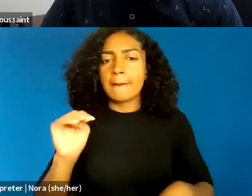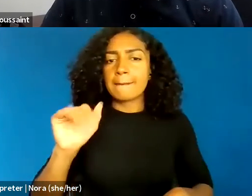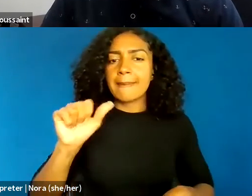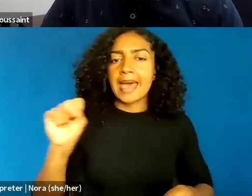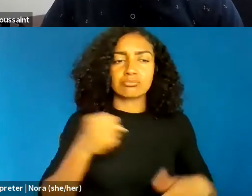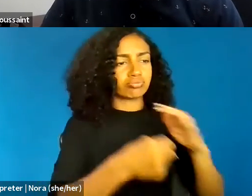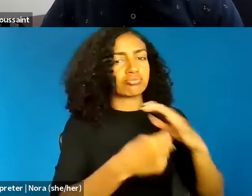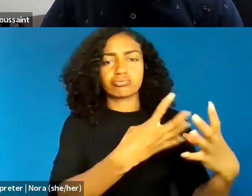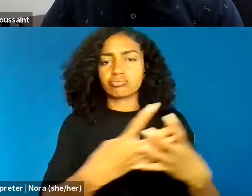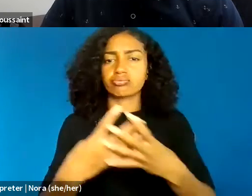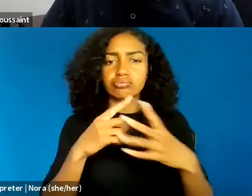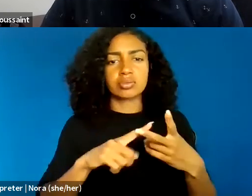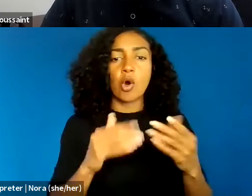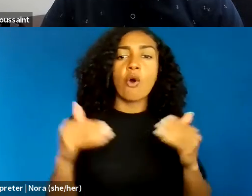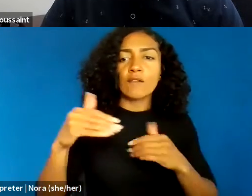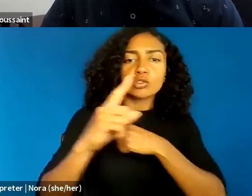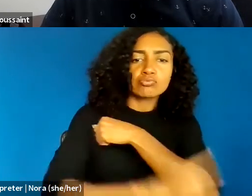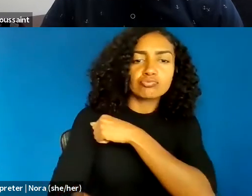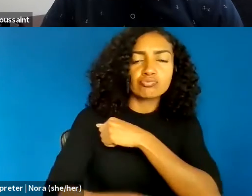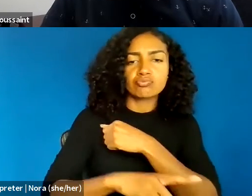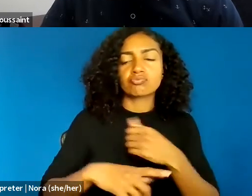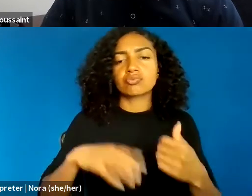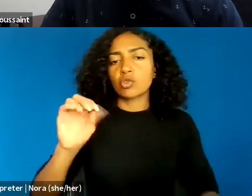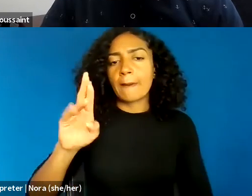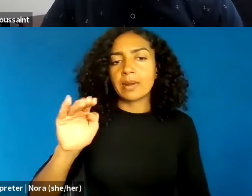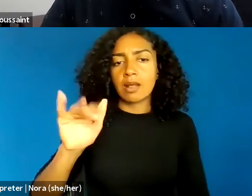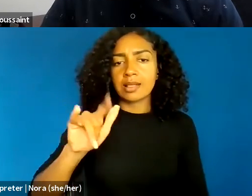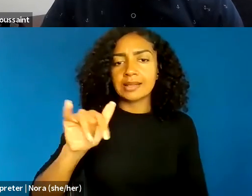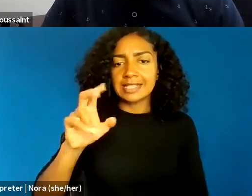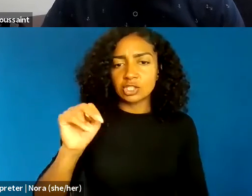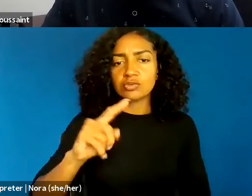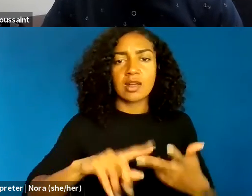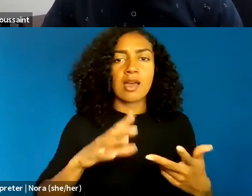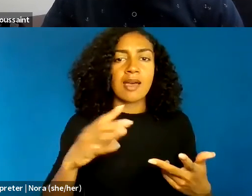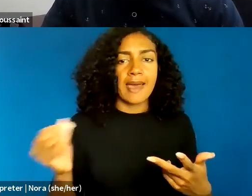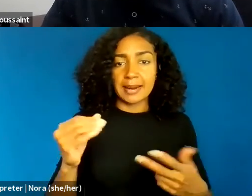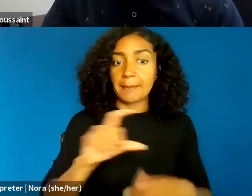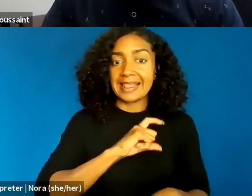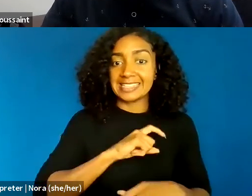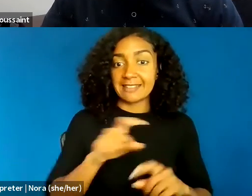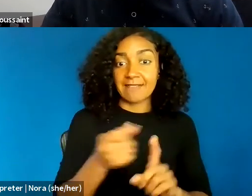be addressed when people of color hold the keys to both the courthouses and the prisons?